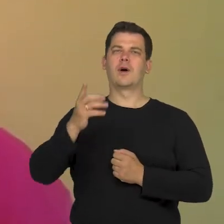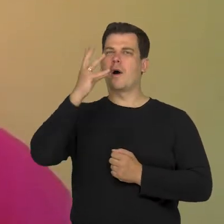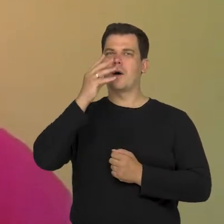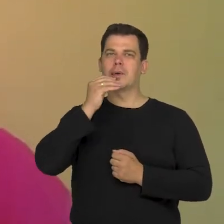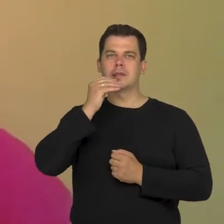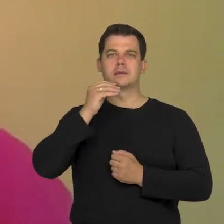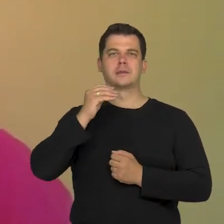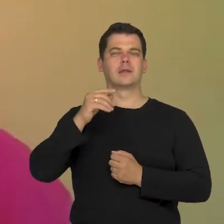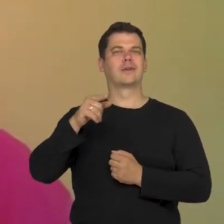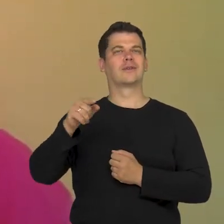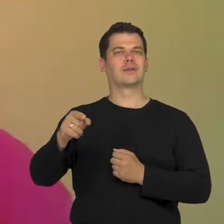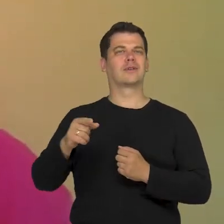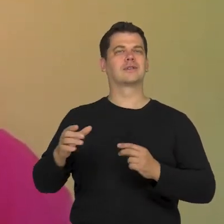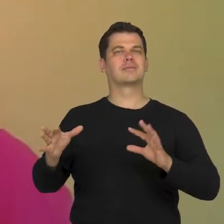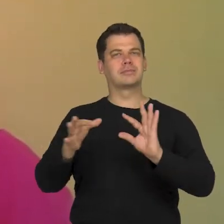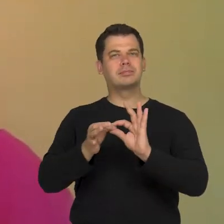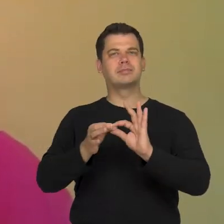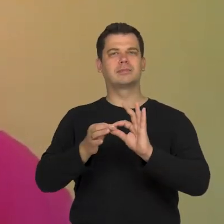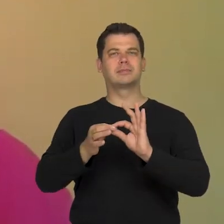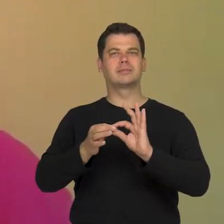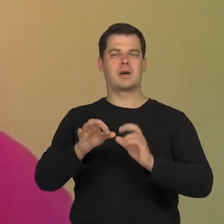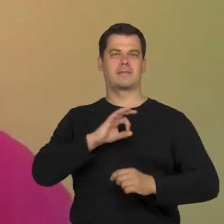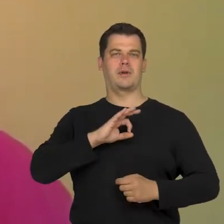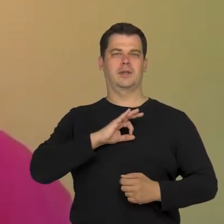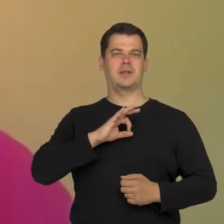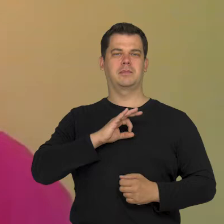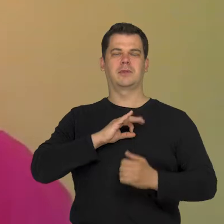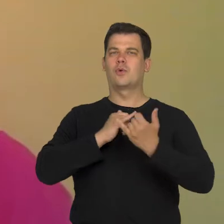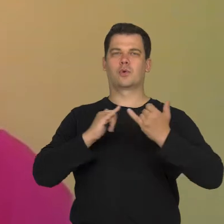which are related to my specific experience